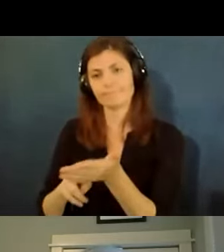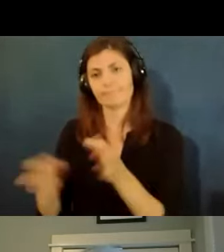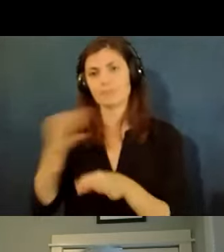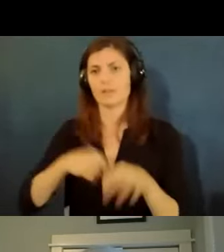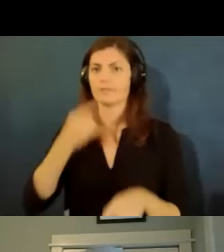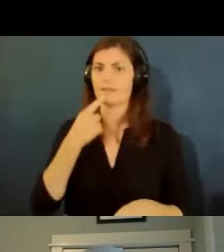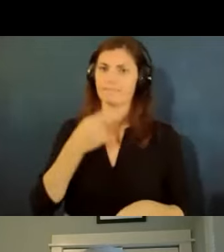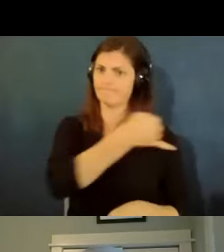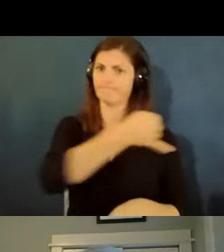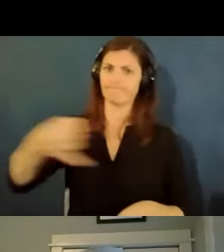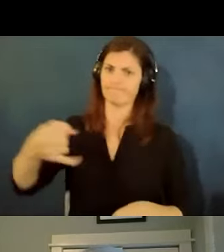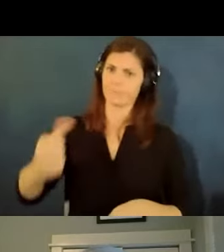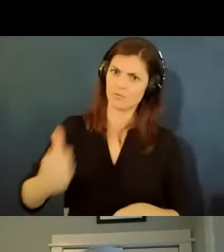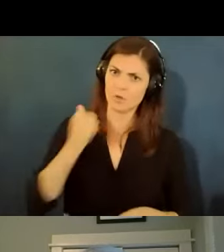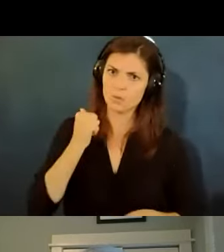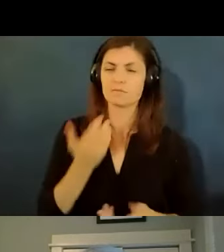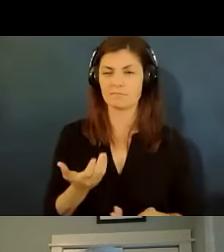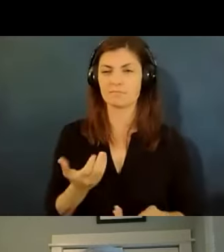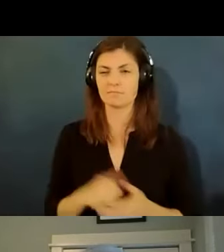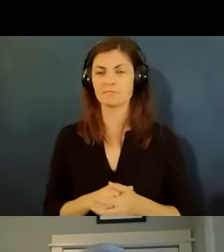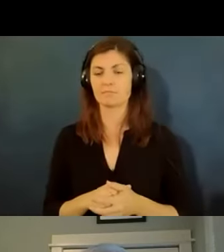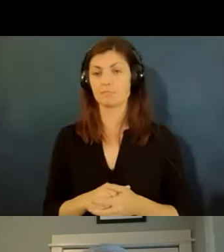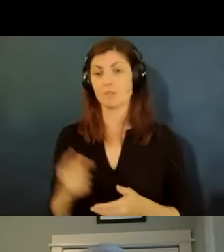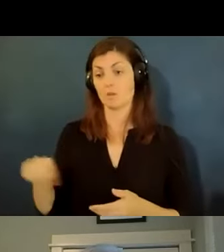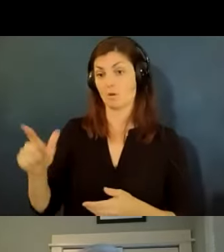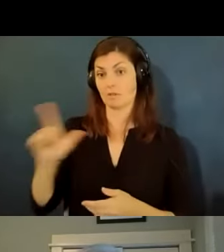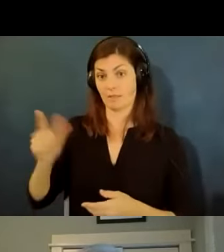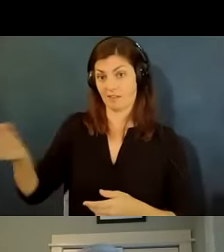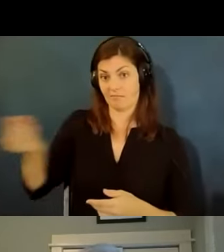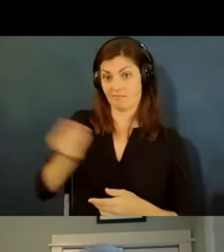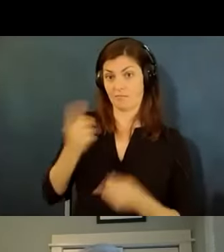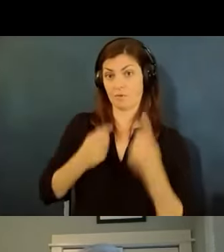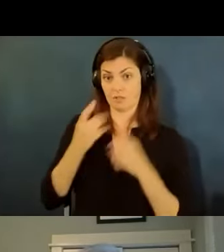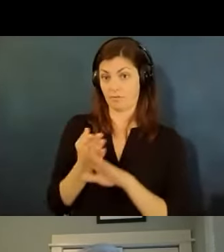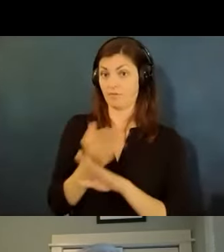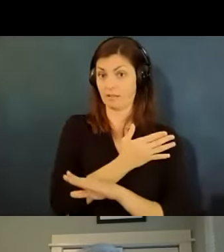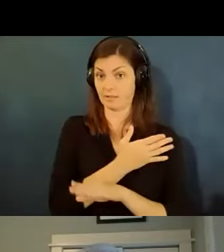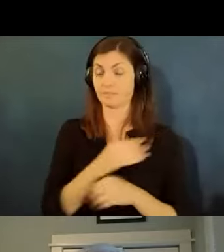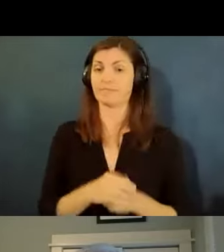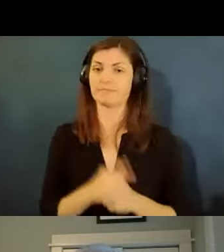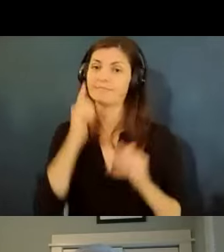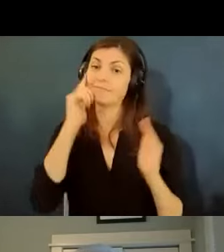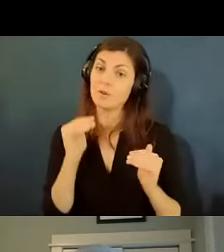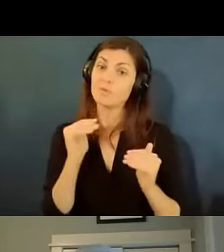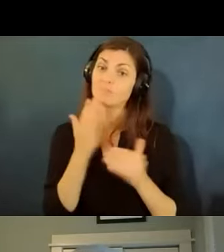sand so those are all the questions that i got in advance and i hope there's some other questions